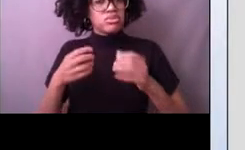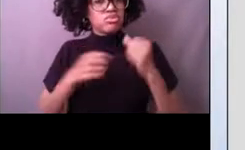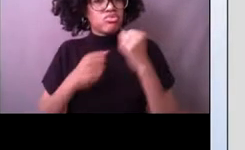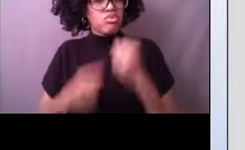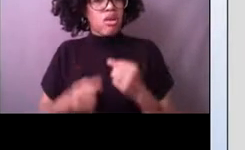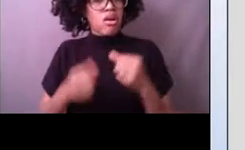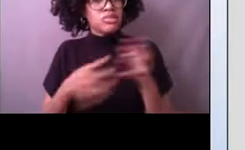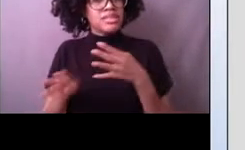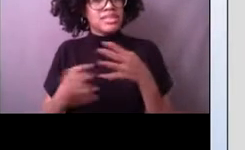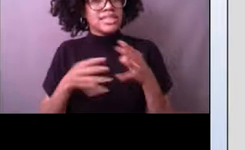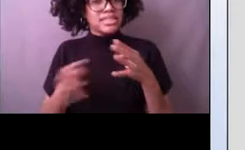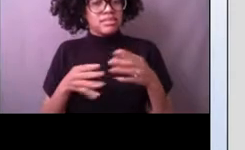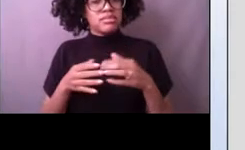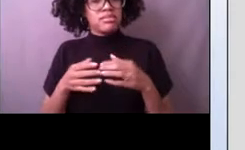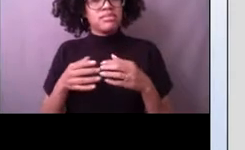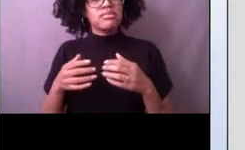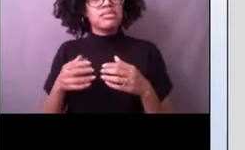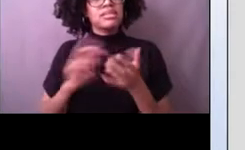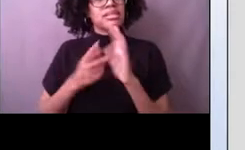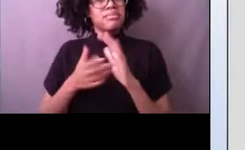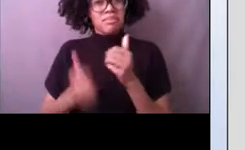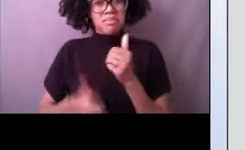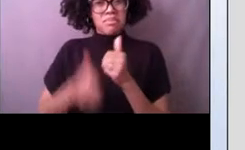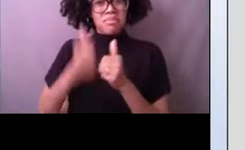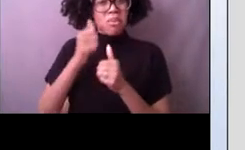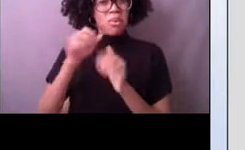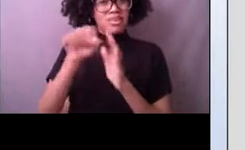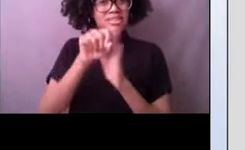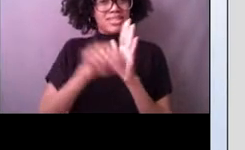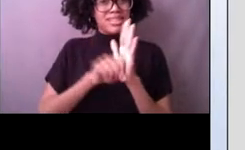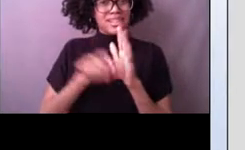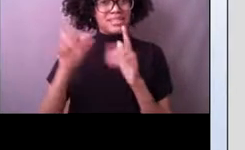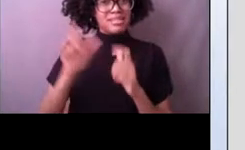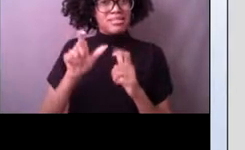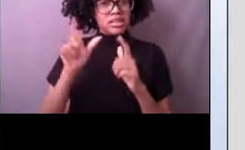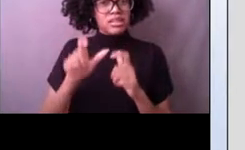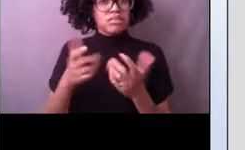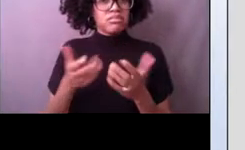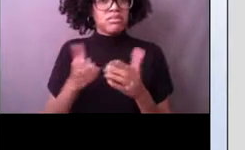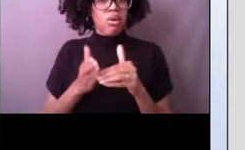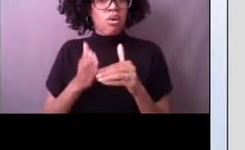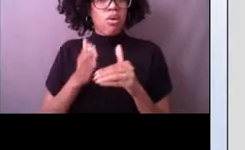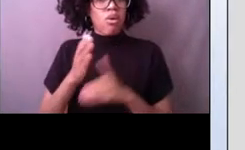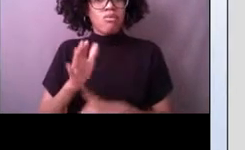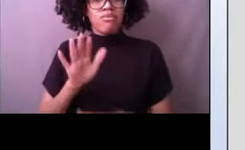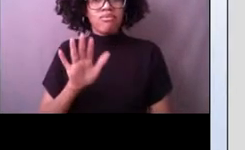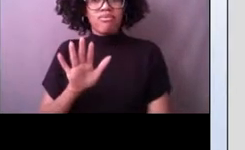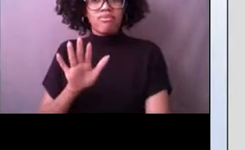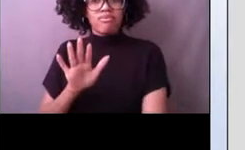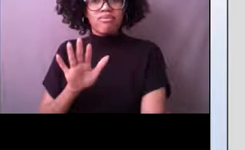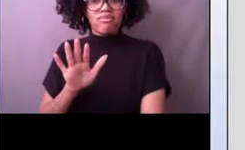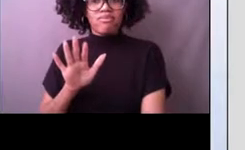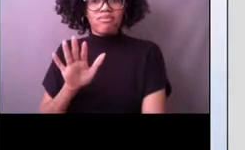So that's actually faster than most states' speed limits. So if your parents are driving that fast, it's not a good thing.